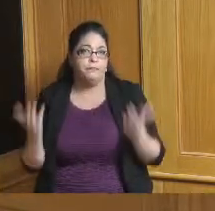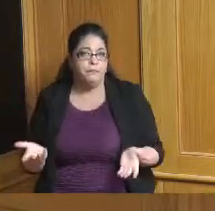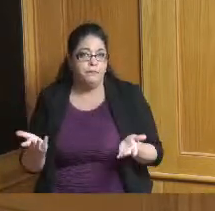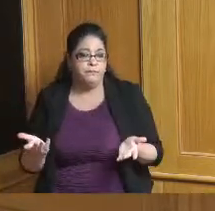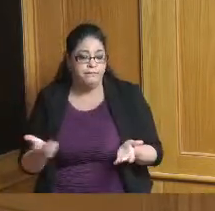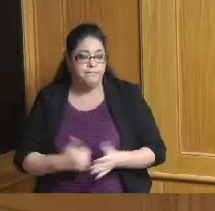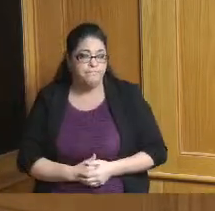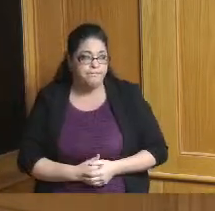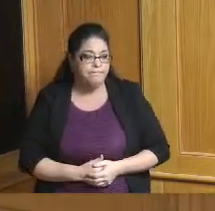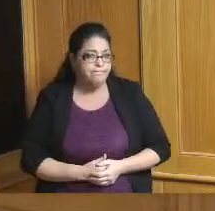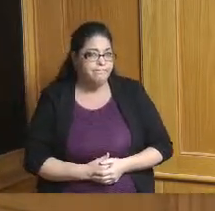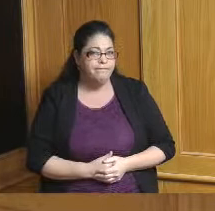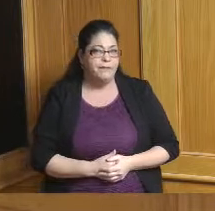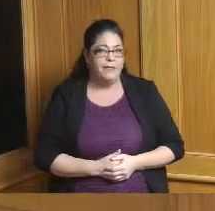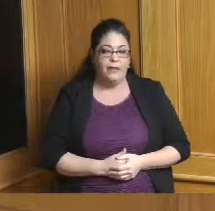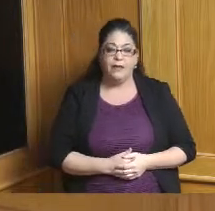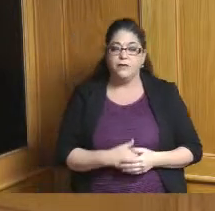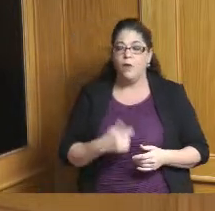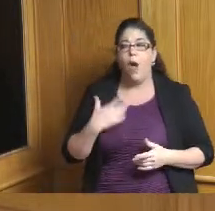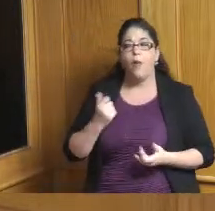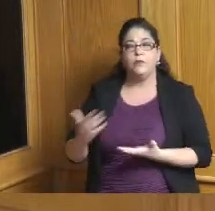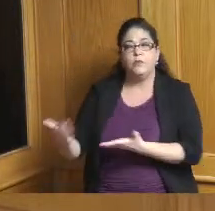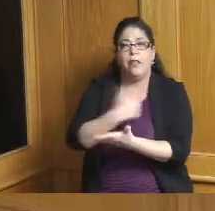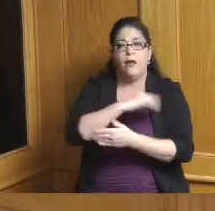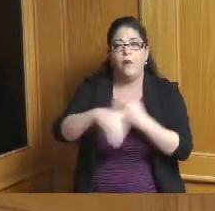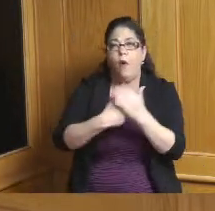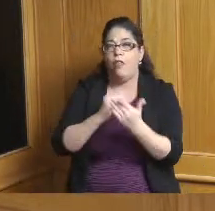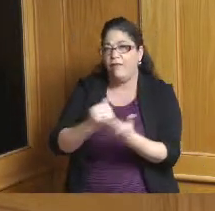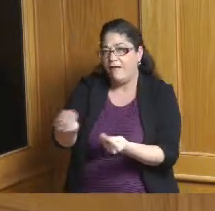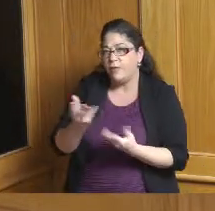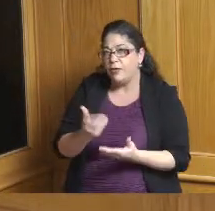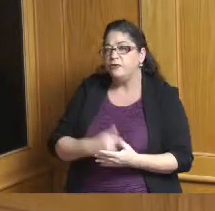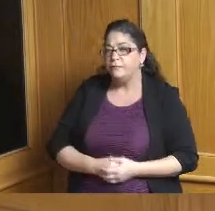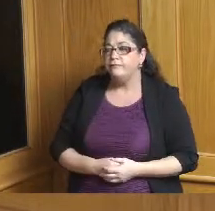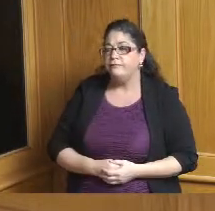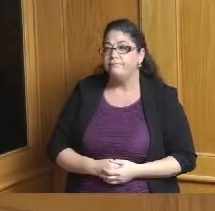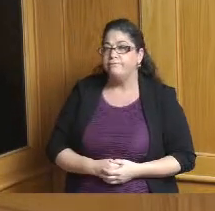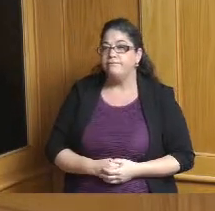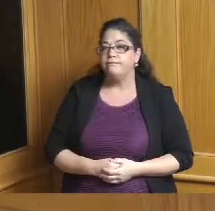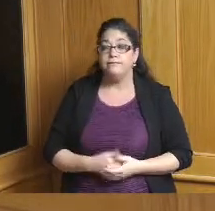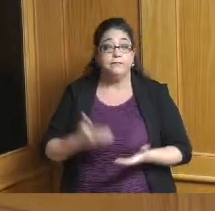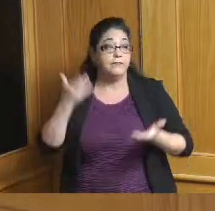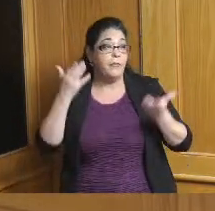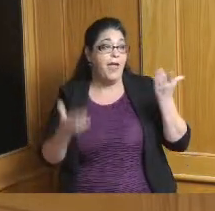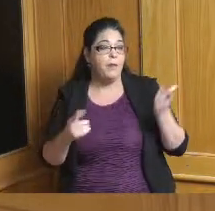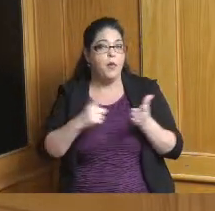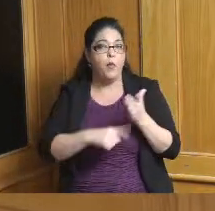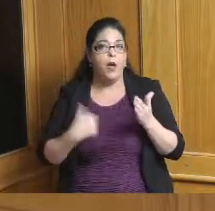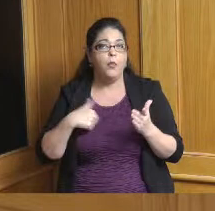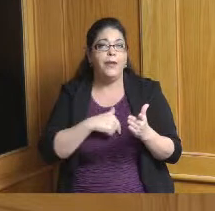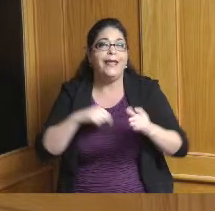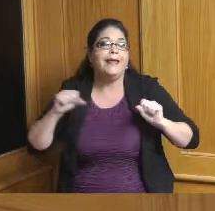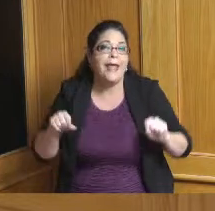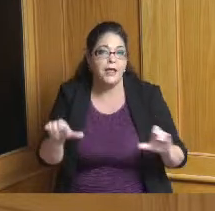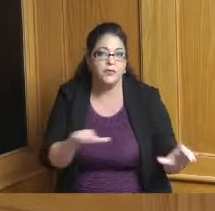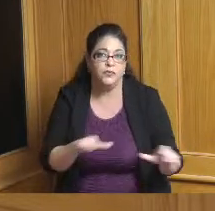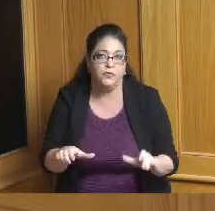to get more information on what what we might be able to do to make sure that we keep people here